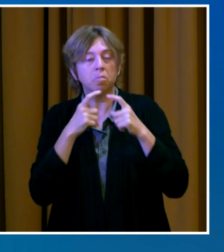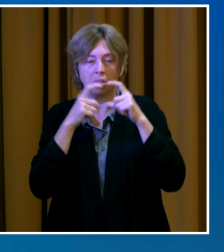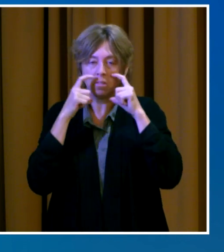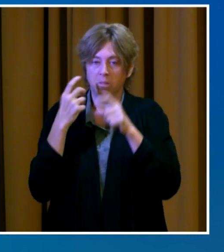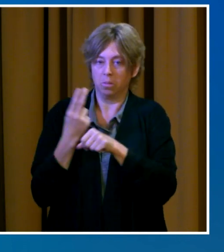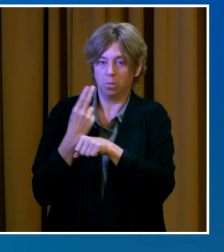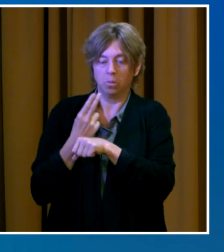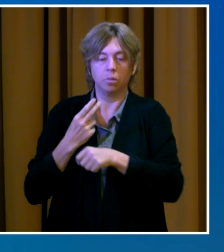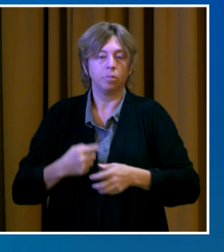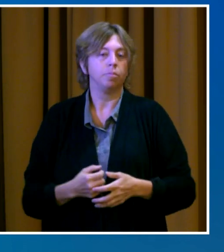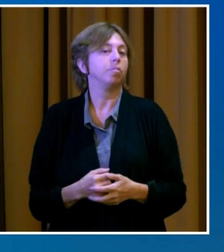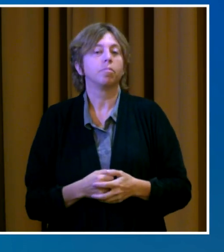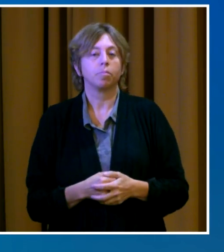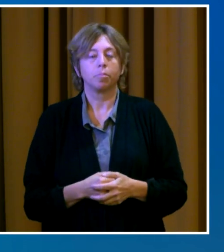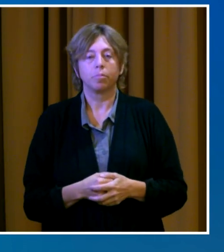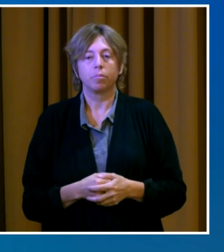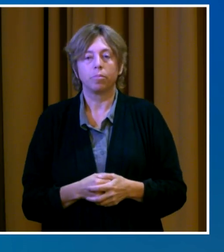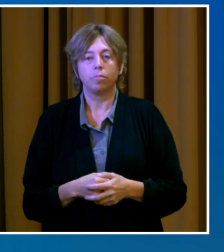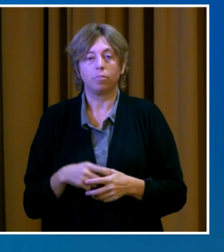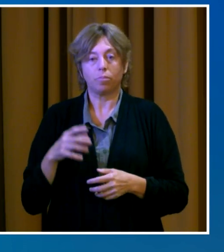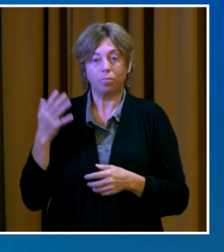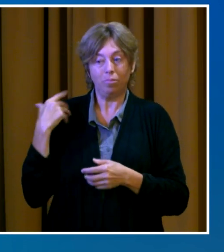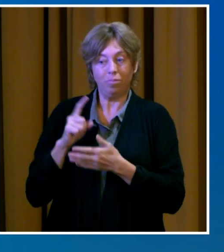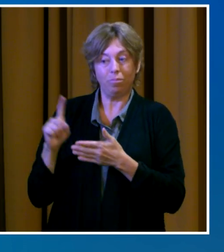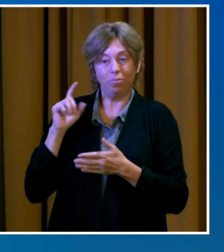have the potential to spread the Delta variant.